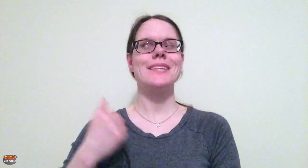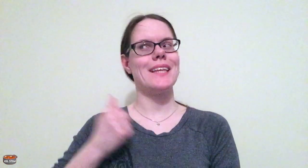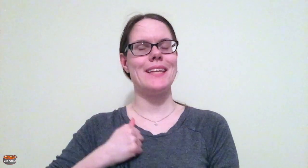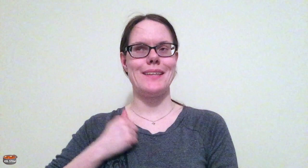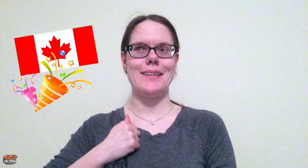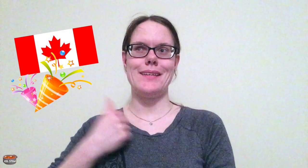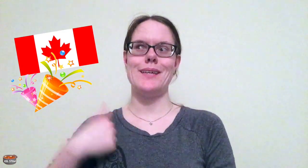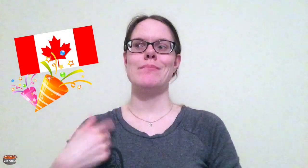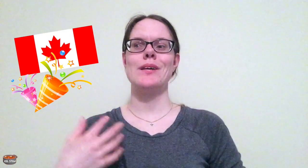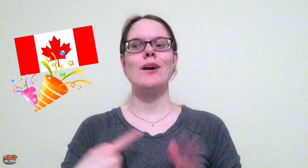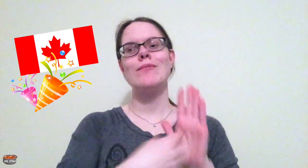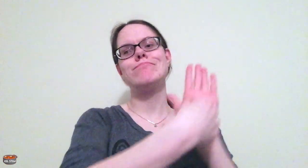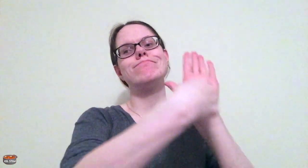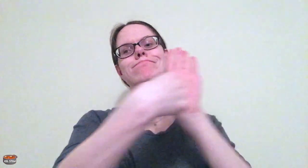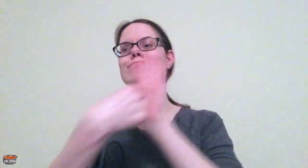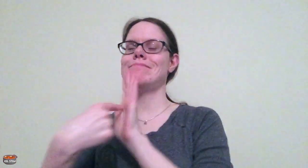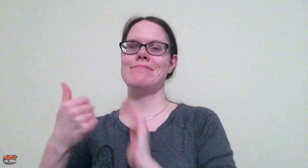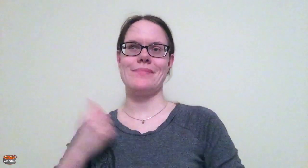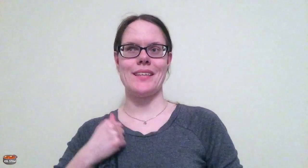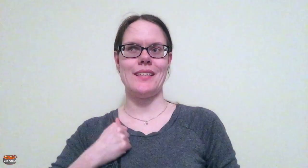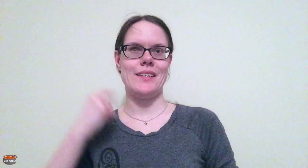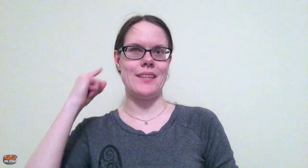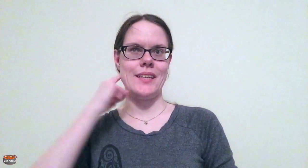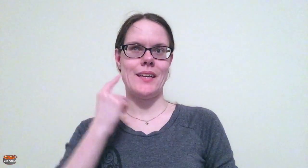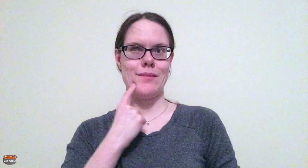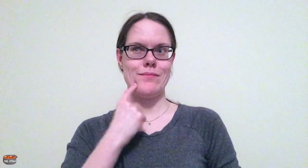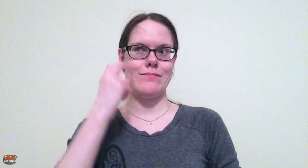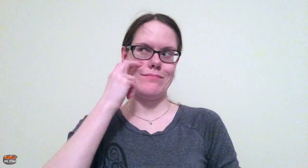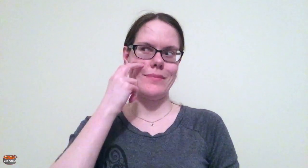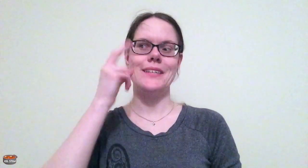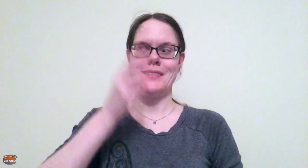Now I'm Canadian and so I thought I would represent